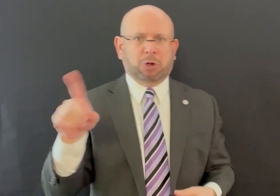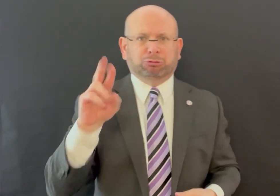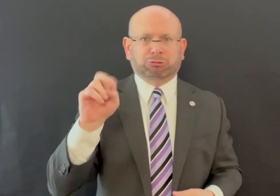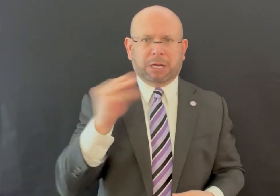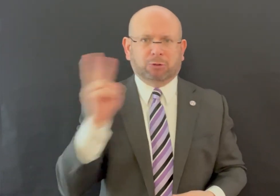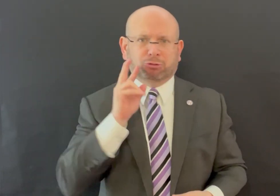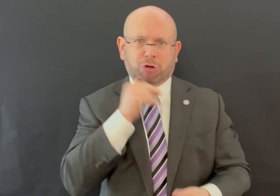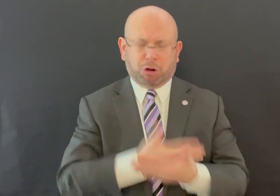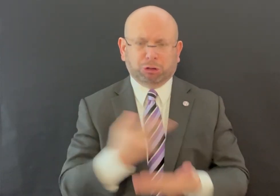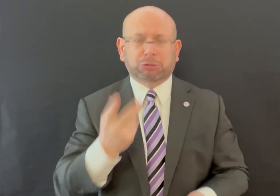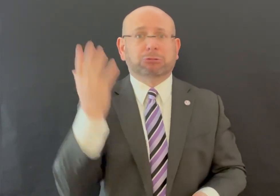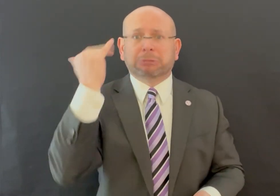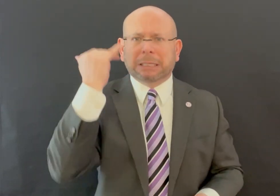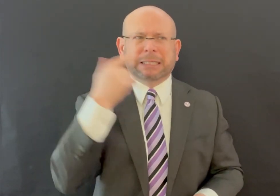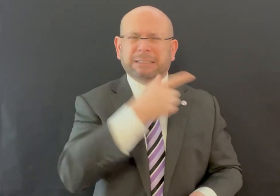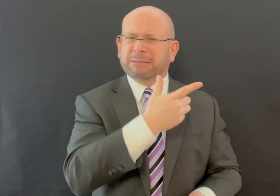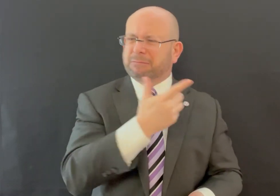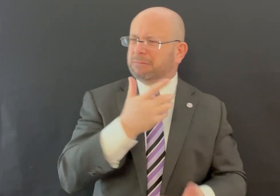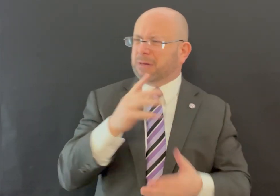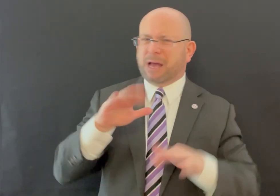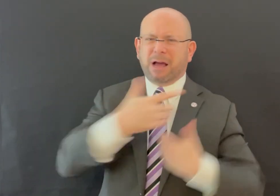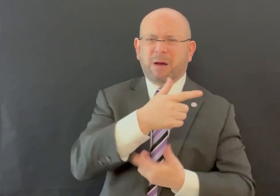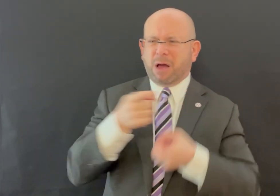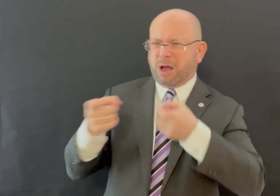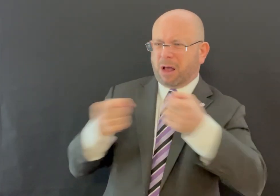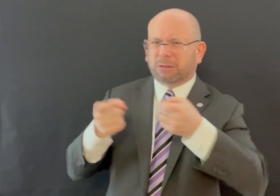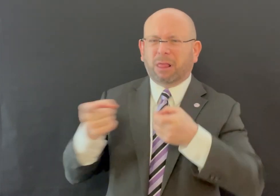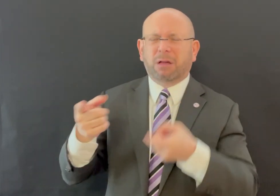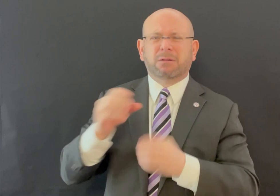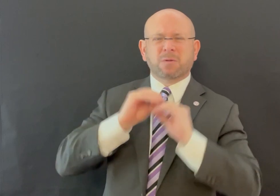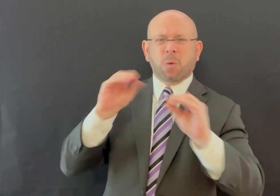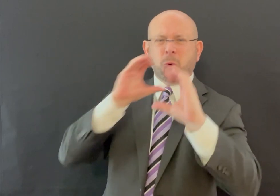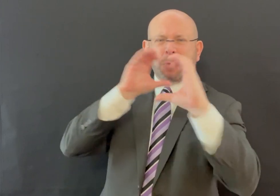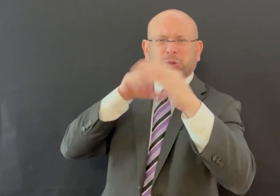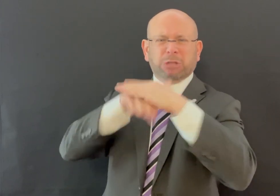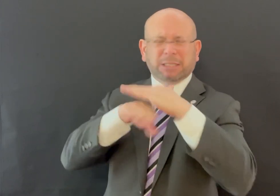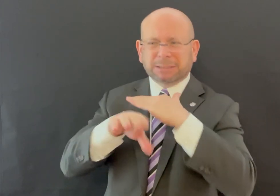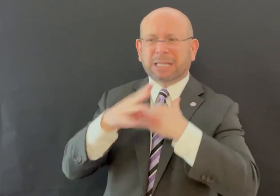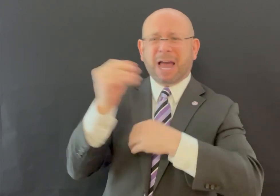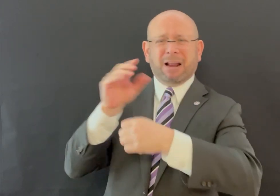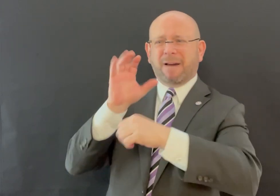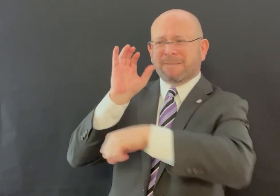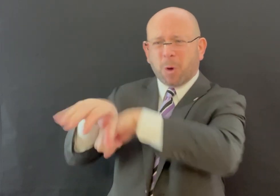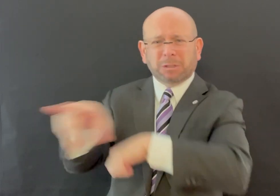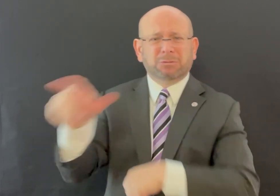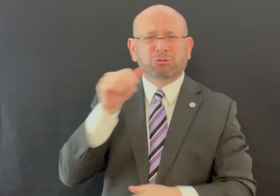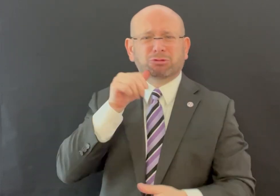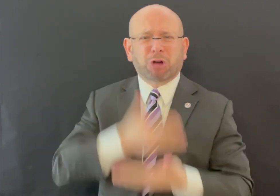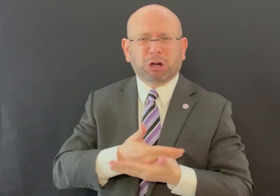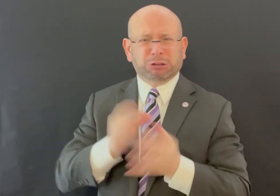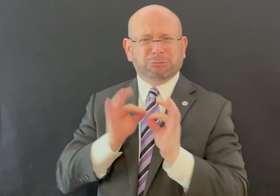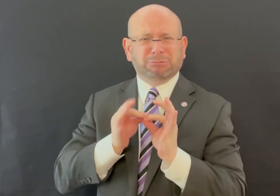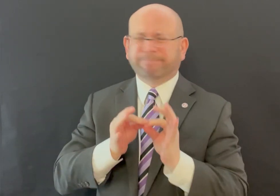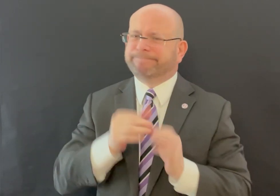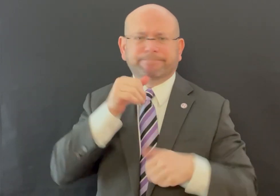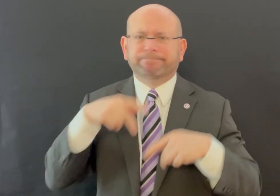for Dre and her eleven-year-old twin daughters because the NLVPD handled the situation terribly. They did not provide any communication access and forced Dre's eleven-year-old twin daughters to interpret a traumatic situation.